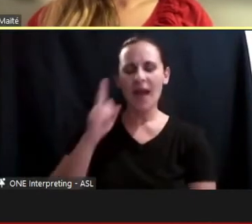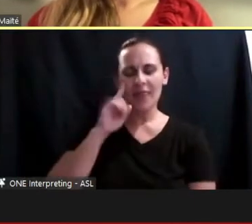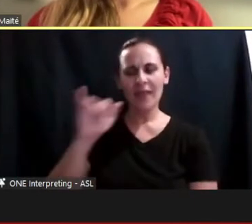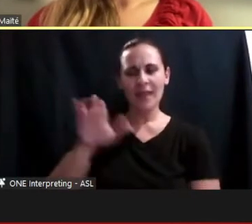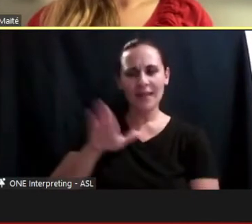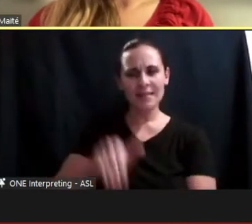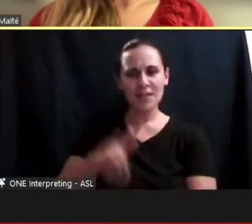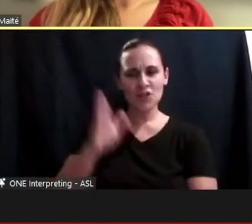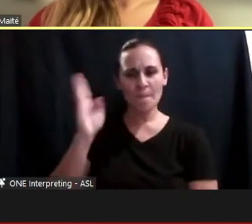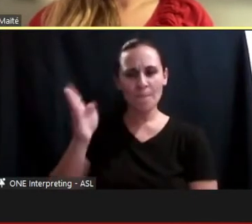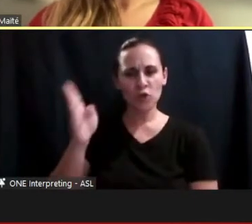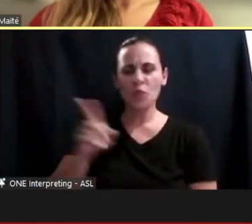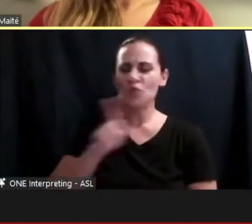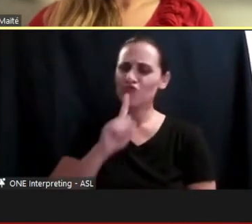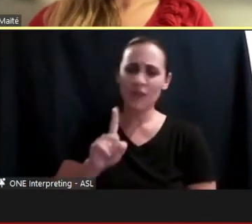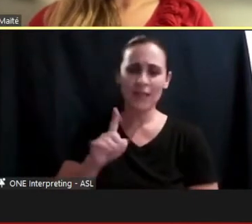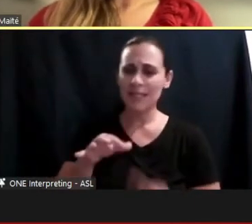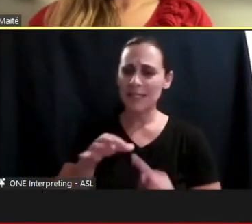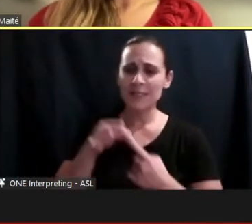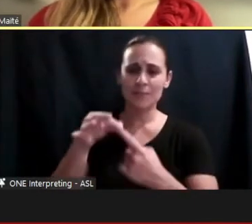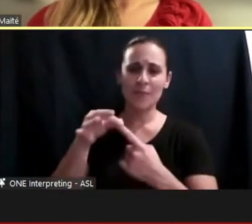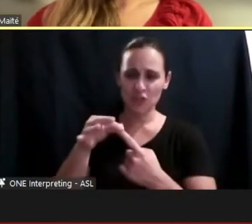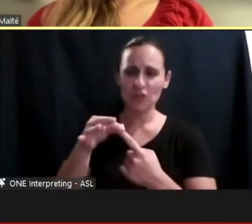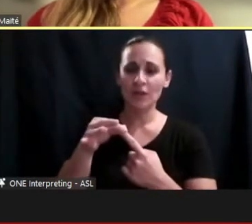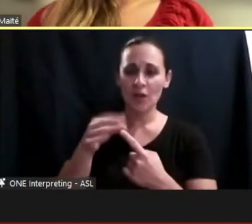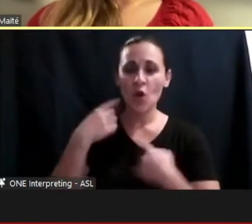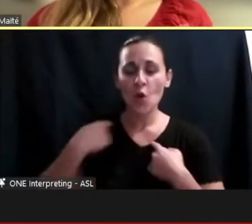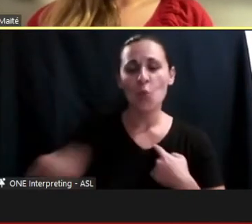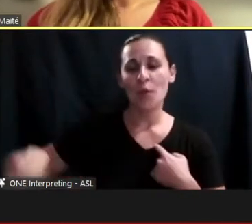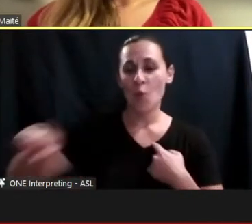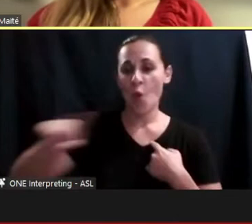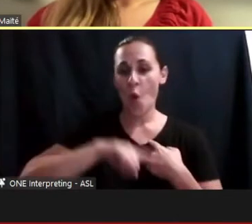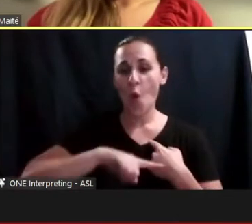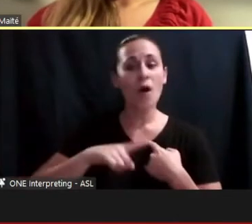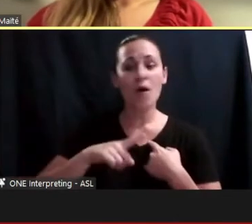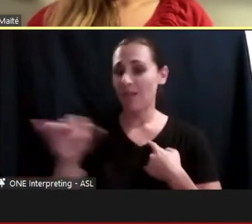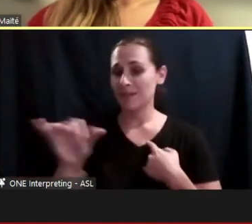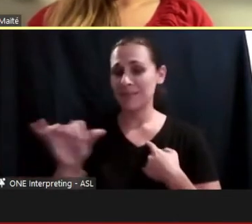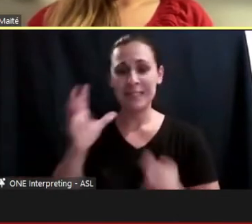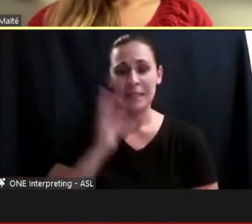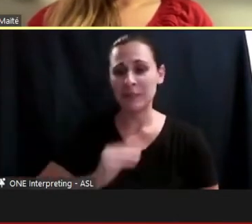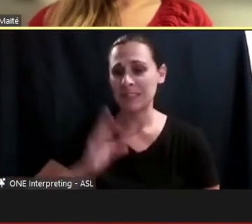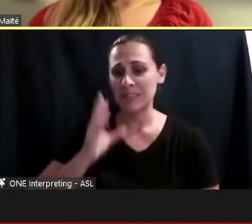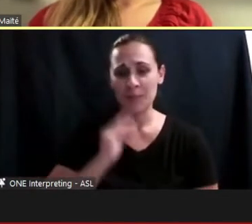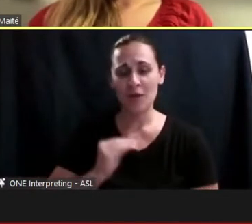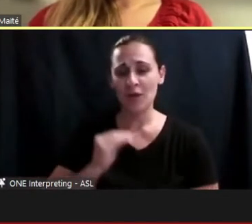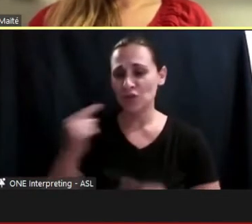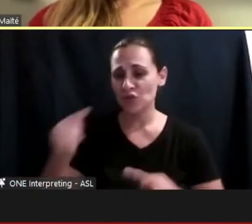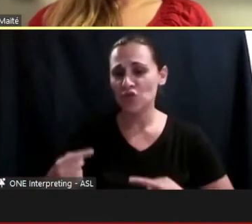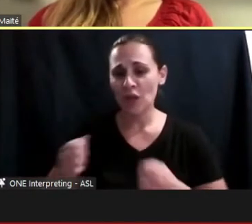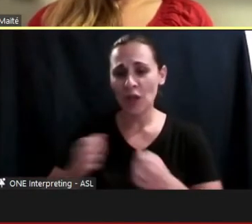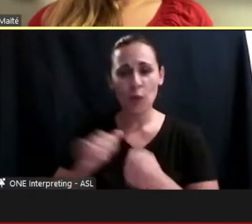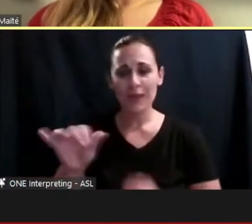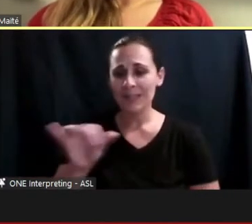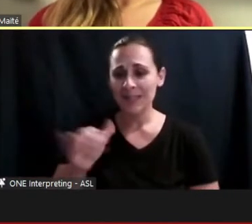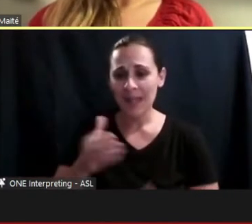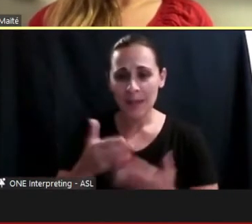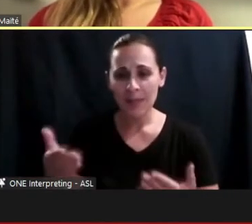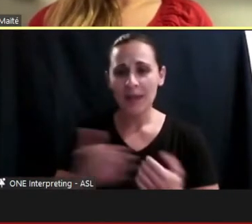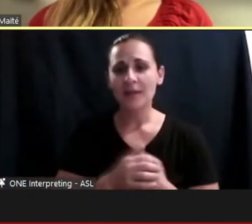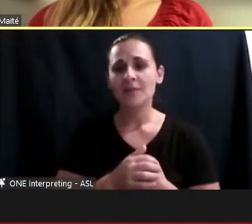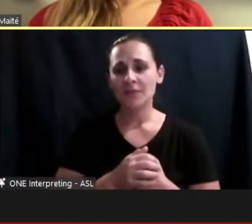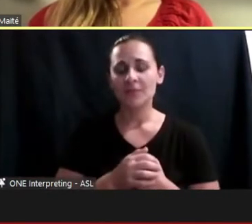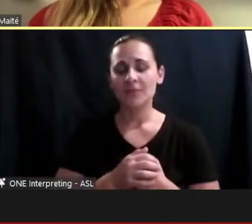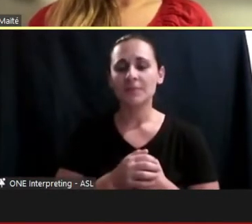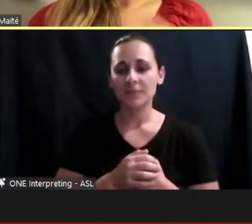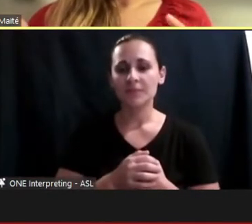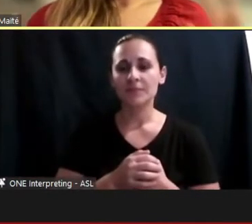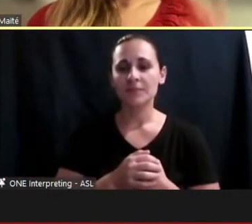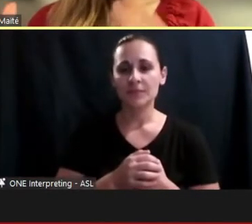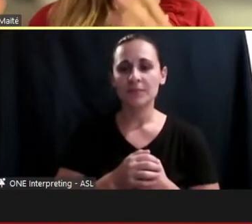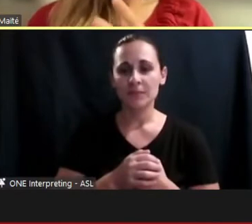a special place because we are all going to the exact same thing. So there was a lot of feeling